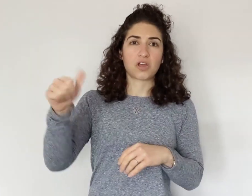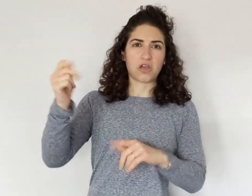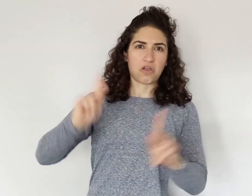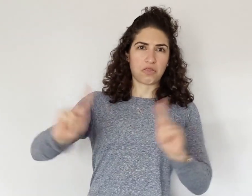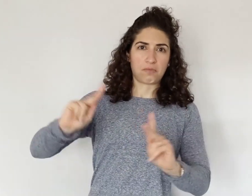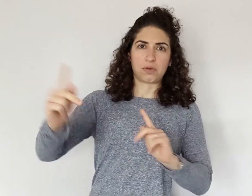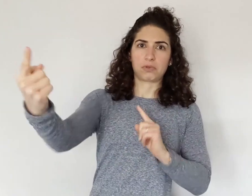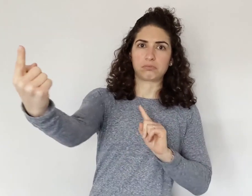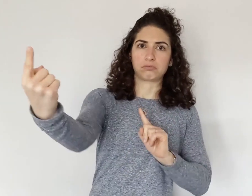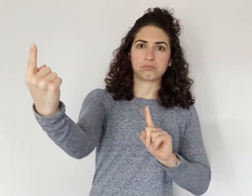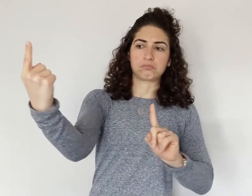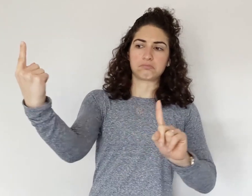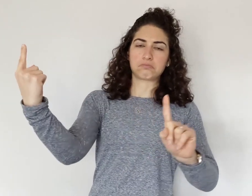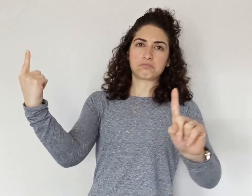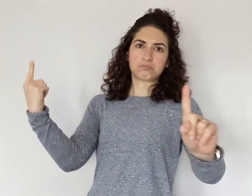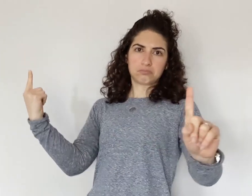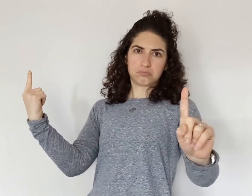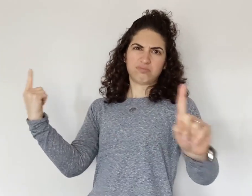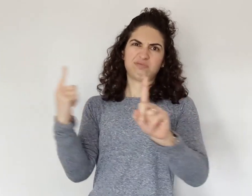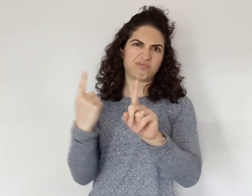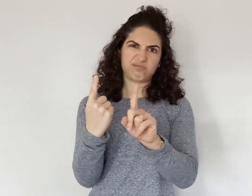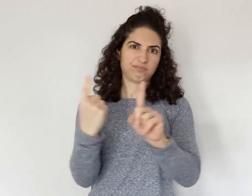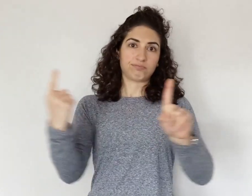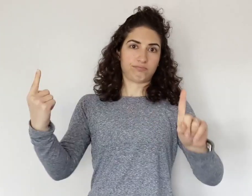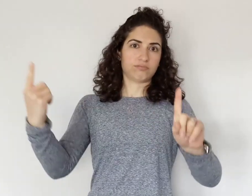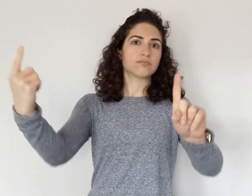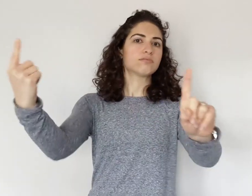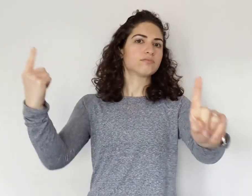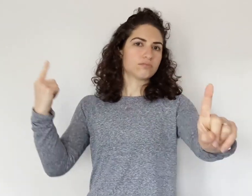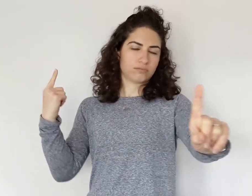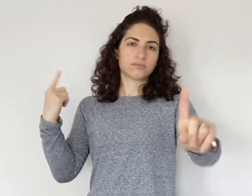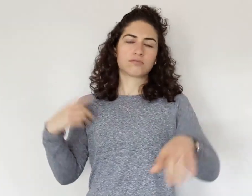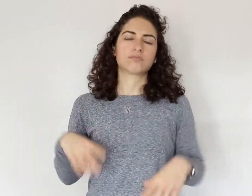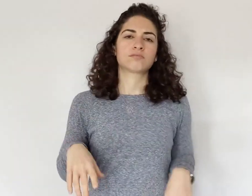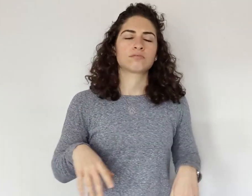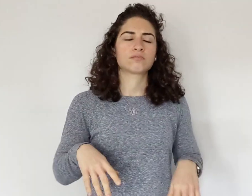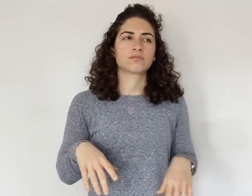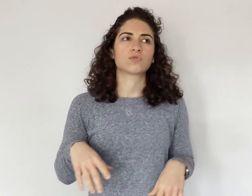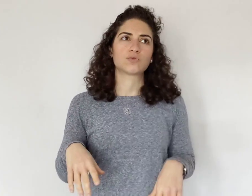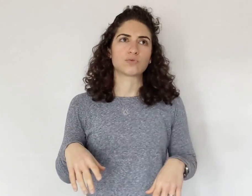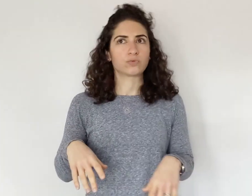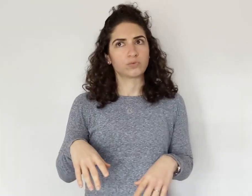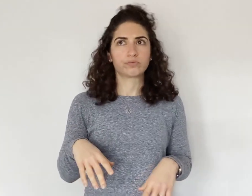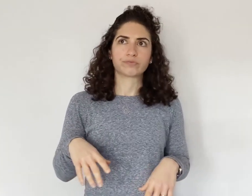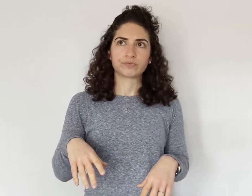Other people, still staying away; we're not close. Walking at a distance.